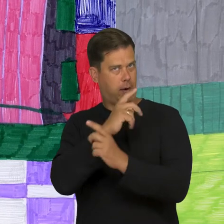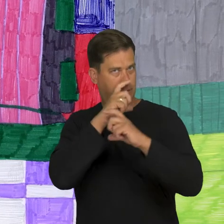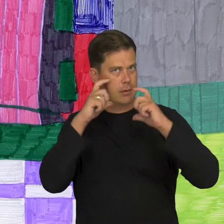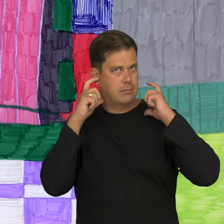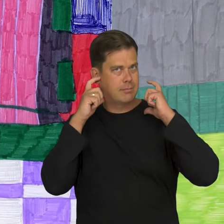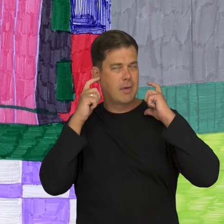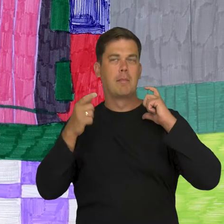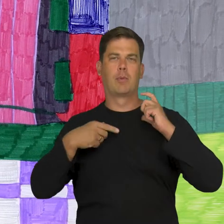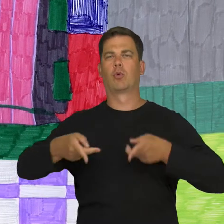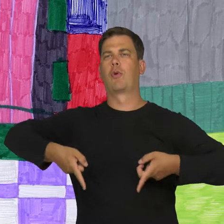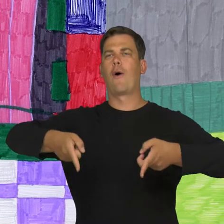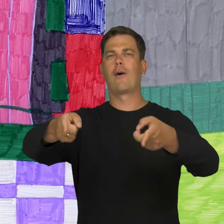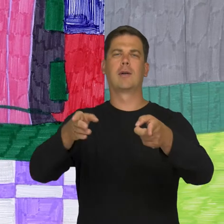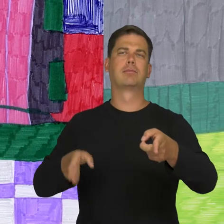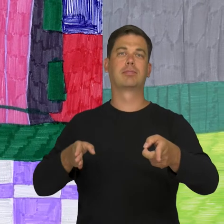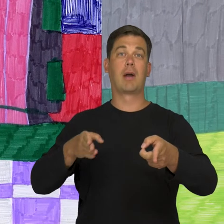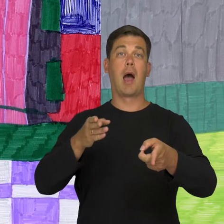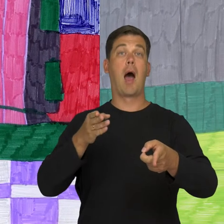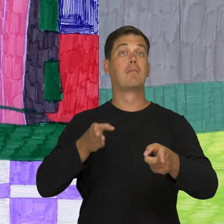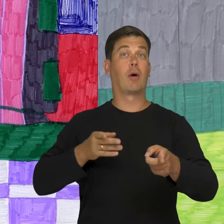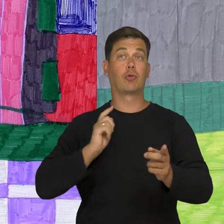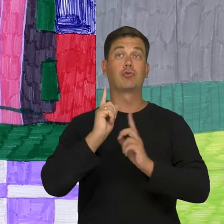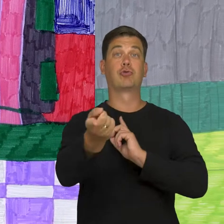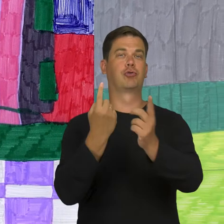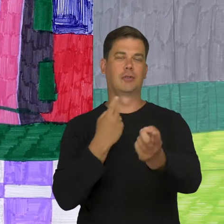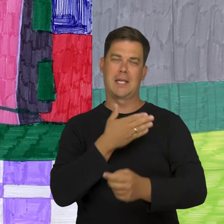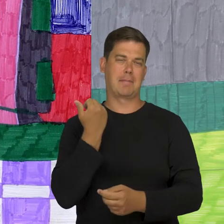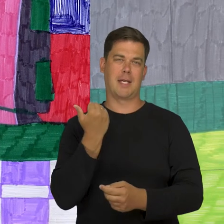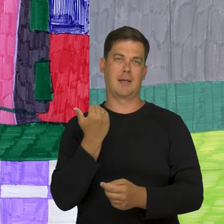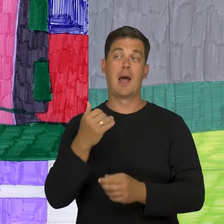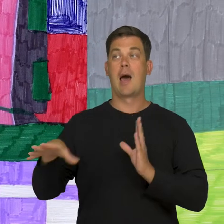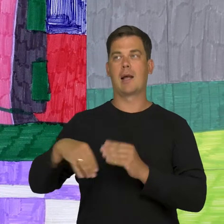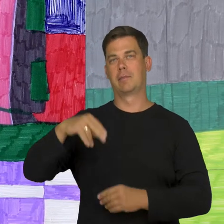along the train tracks, but there was no train. just train tracks and dad.